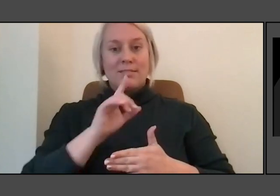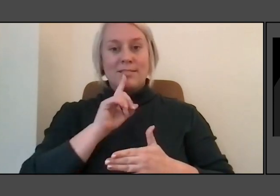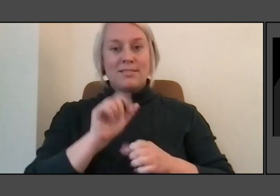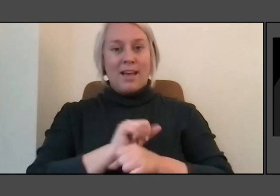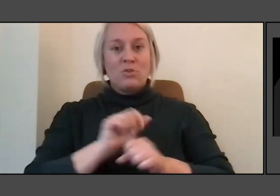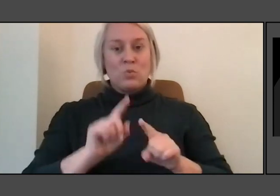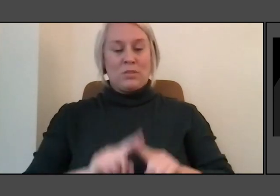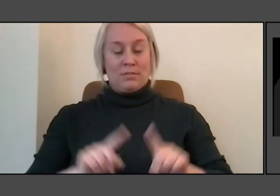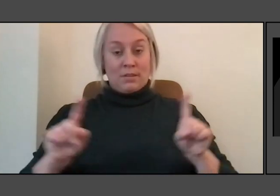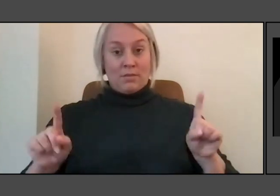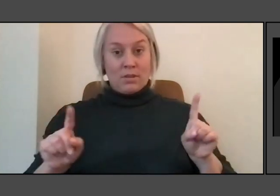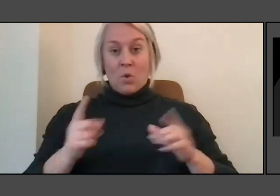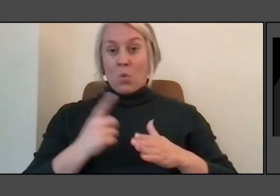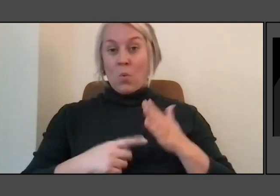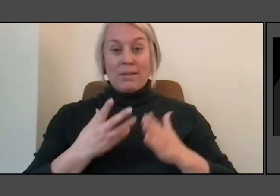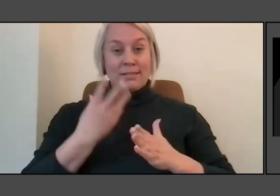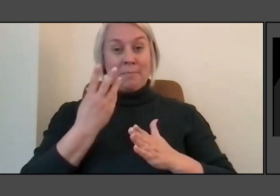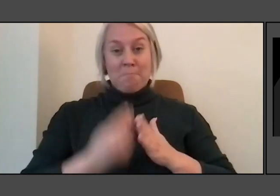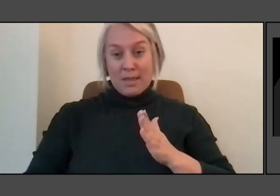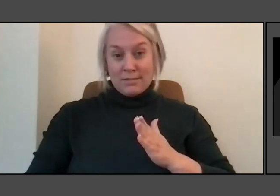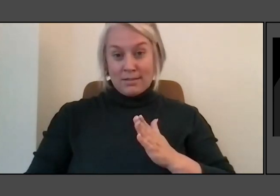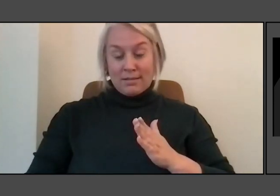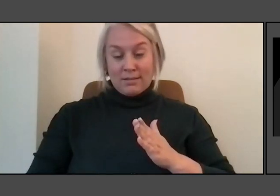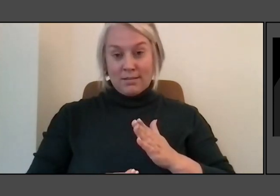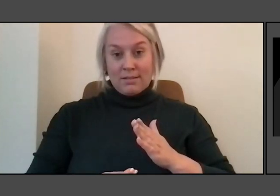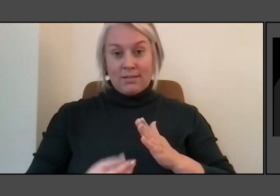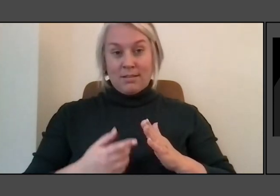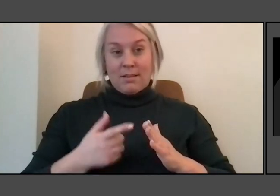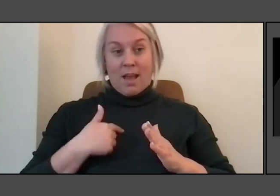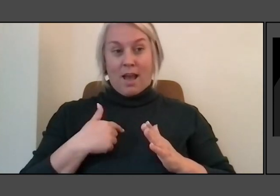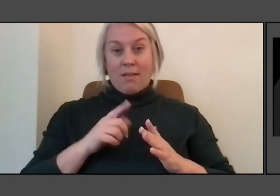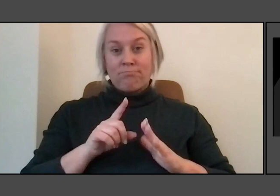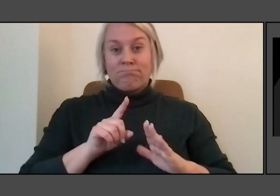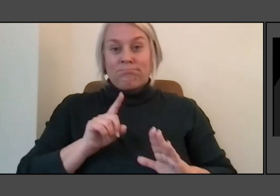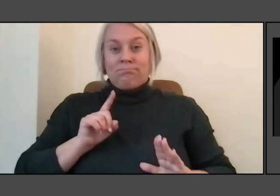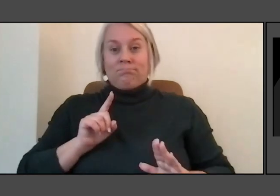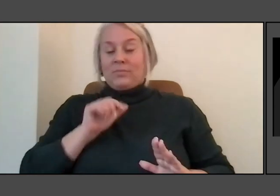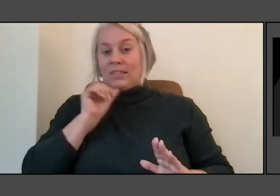I can kind of step away from just presenting the facts and saying, you come to your own conclusions.